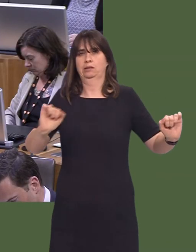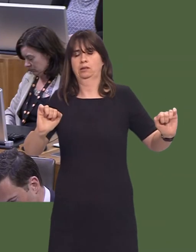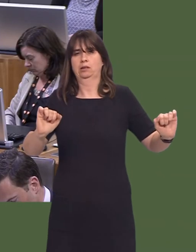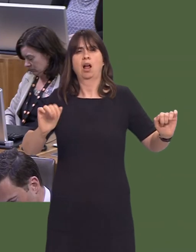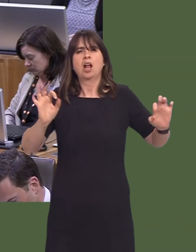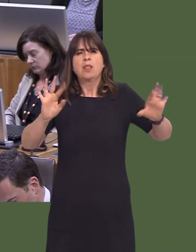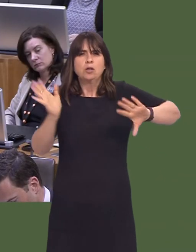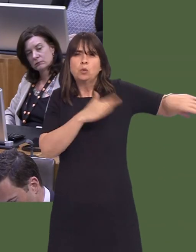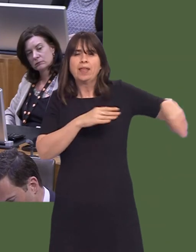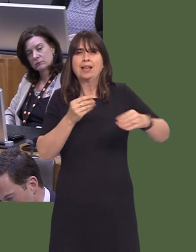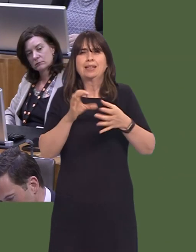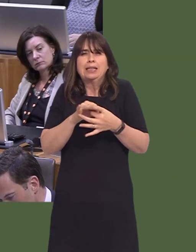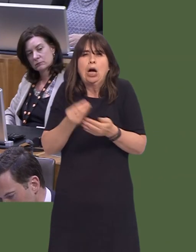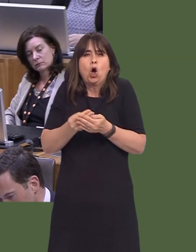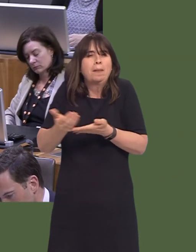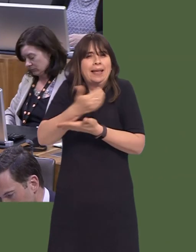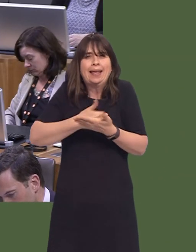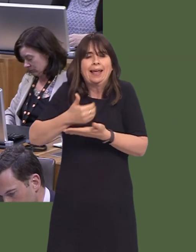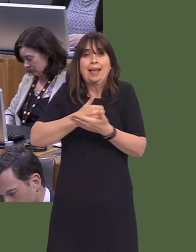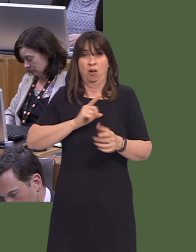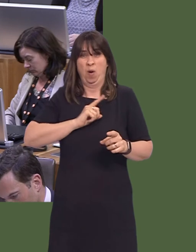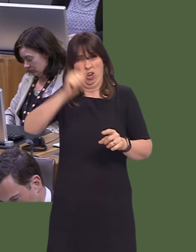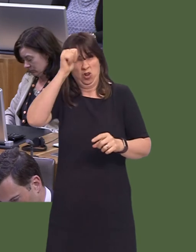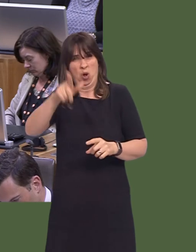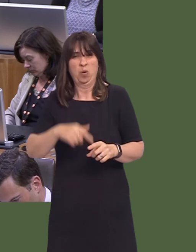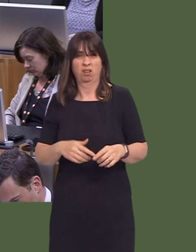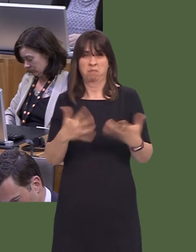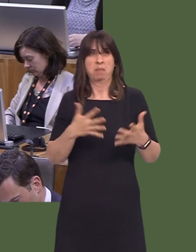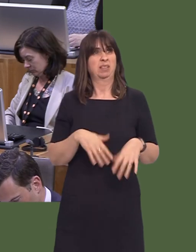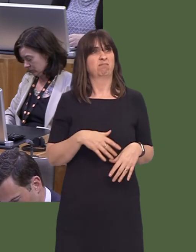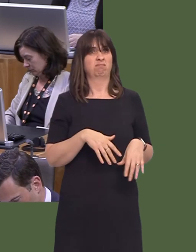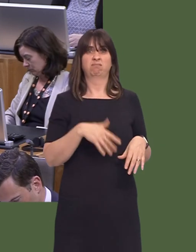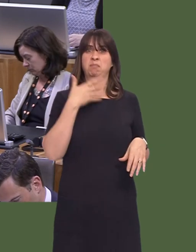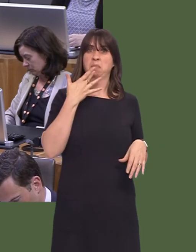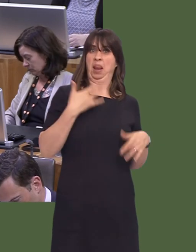the way in which the economy works. The reality is that the economies of many local authorities